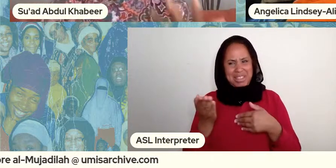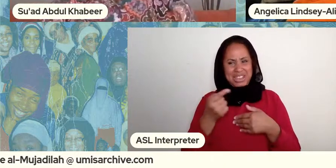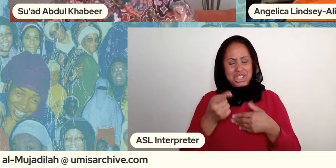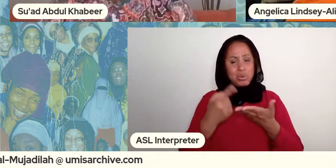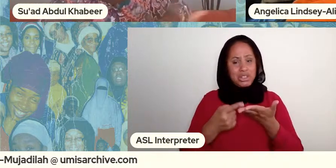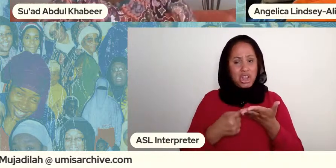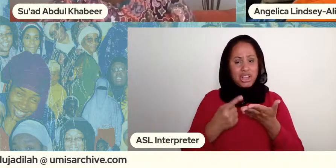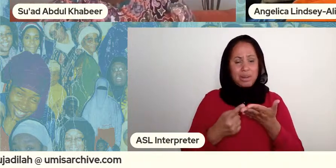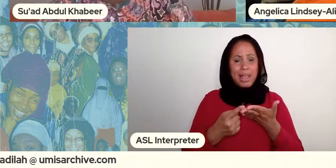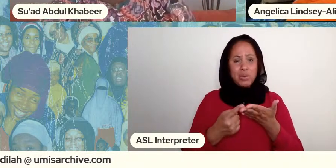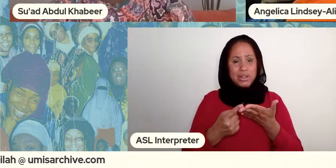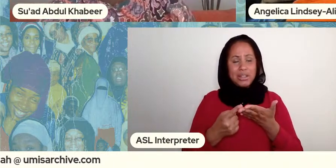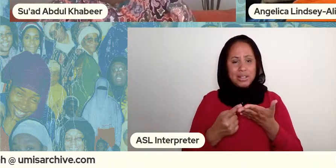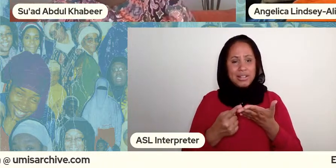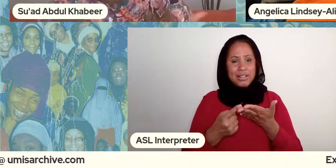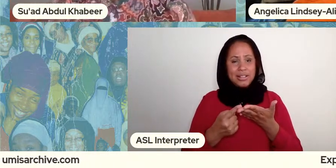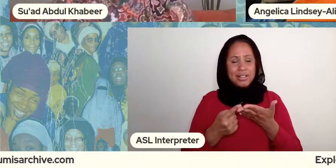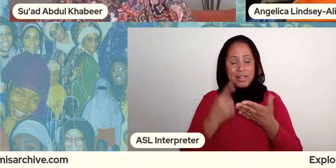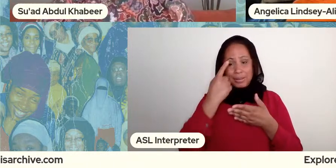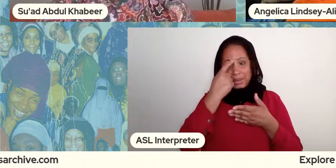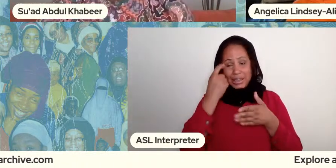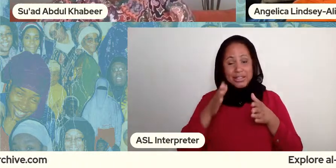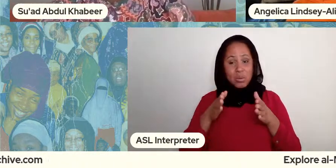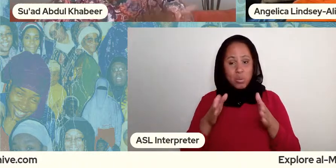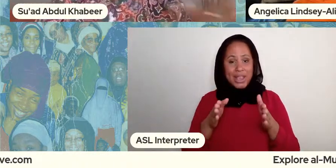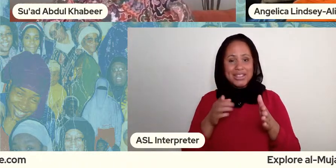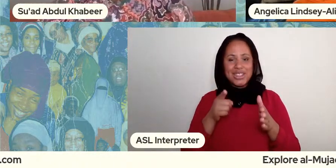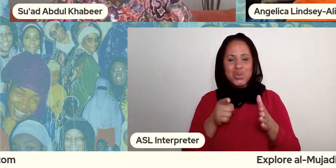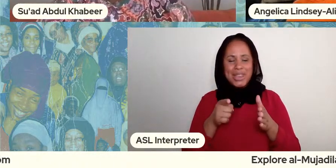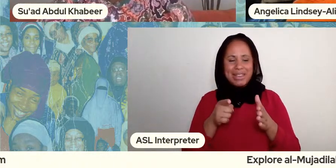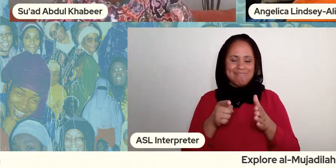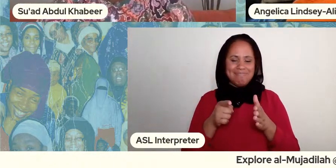lost because of the ways in which right you get ostracized which has everything to do with being